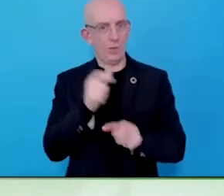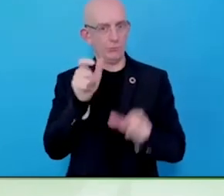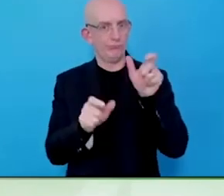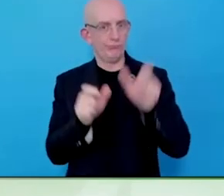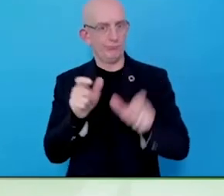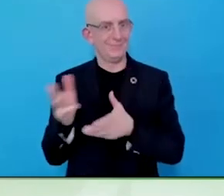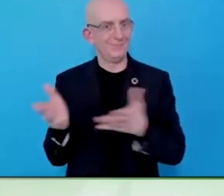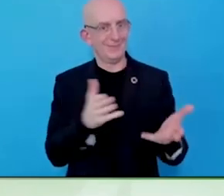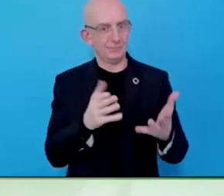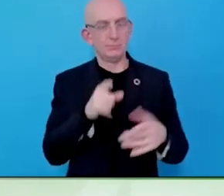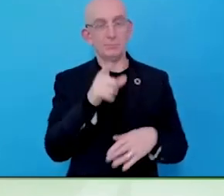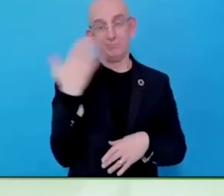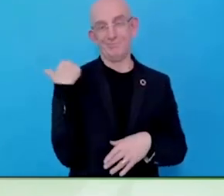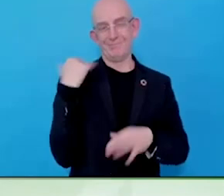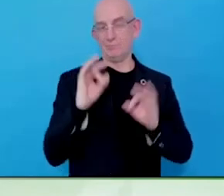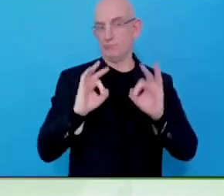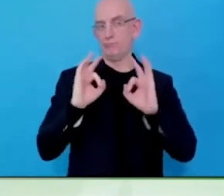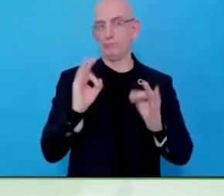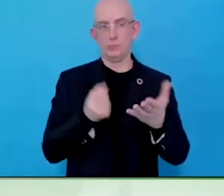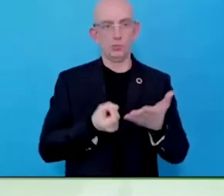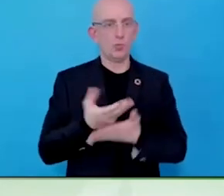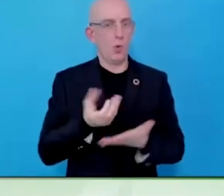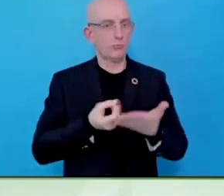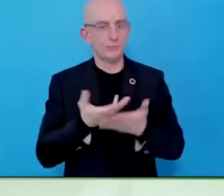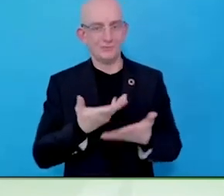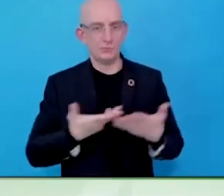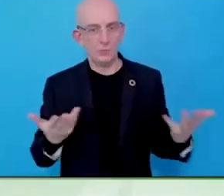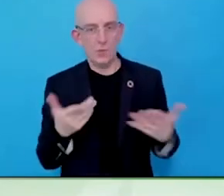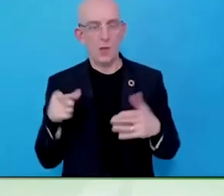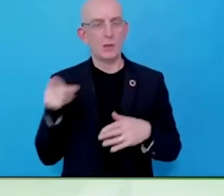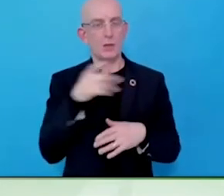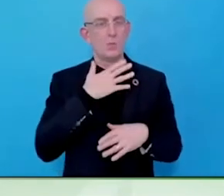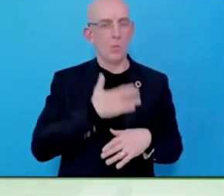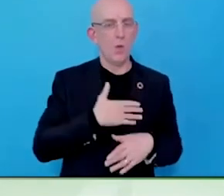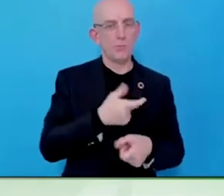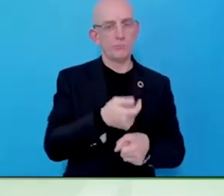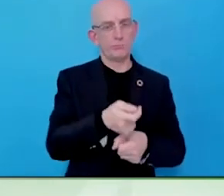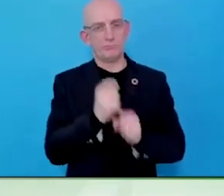you when they lipread because they were trained to look at their customers. It is a virtuous circle.